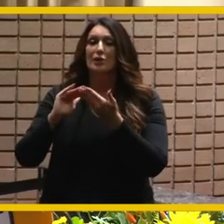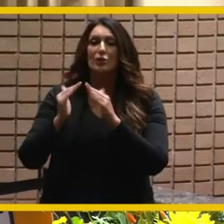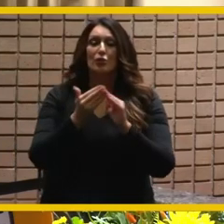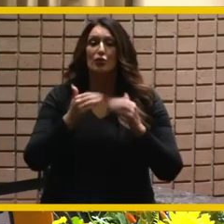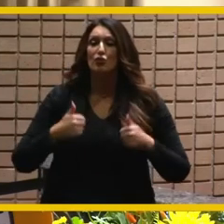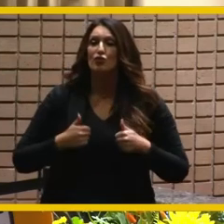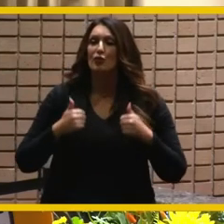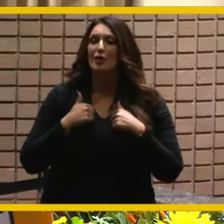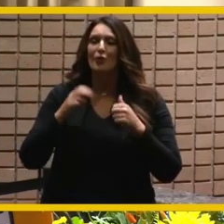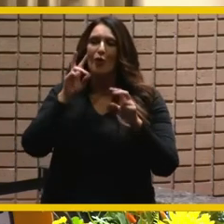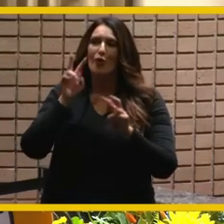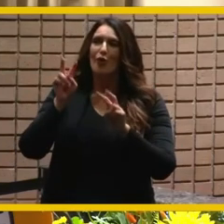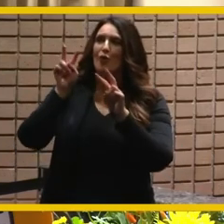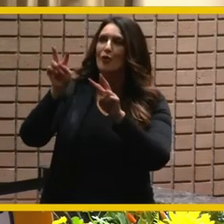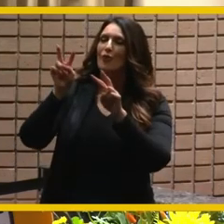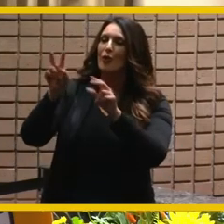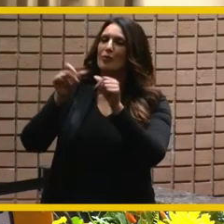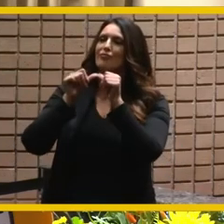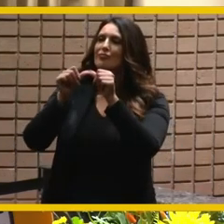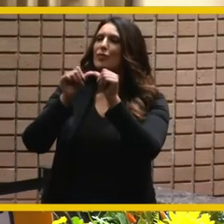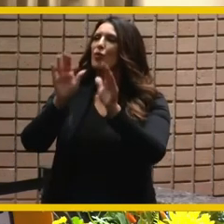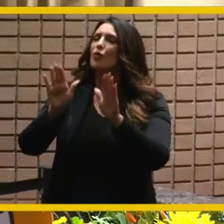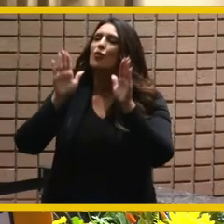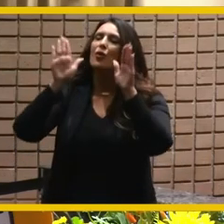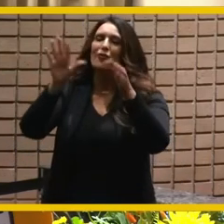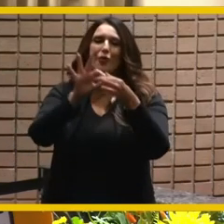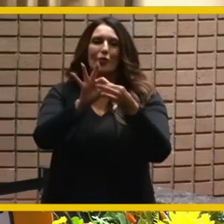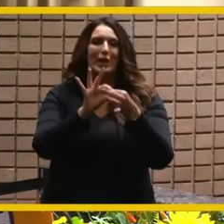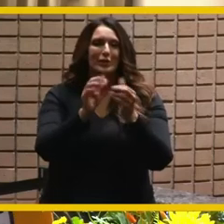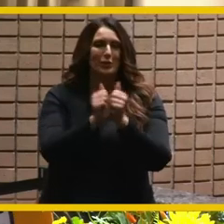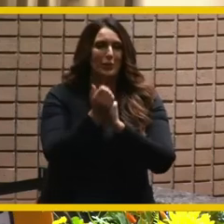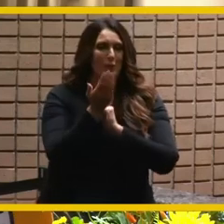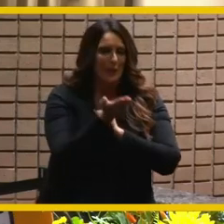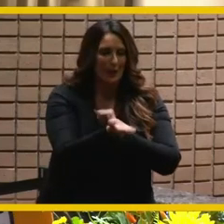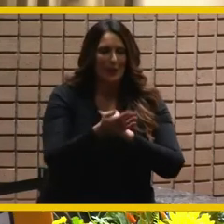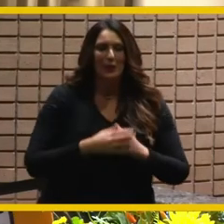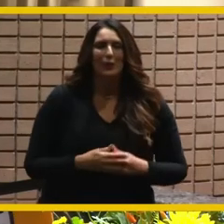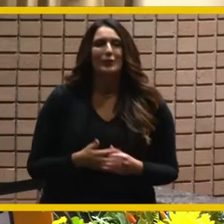to continuing a wonderful relationship with you mayor bailey so i congratulate him and